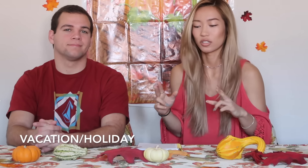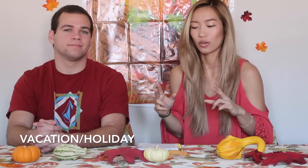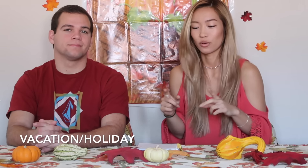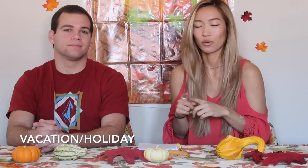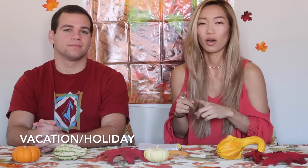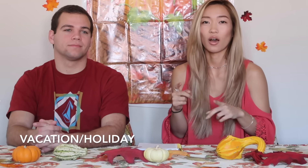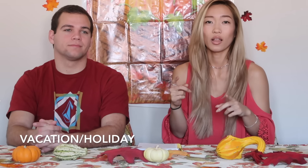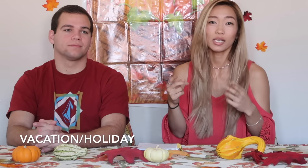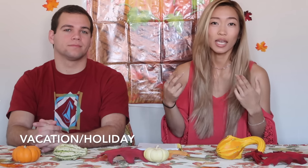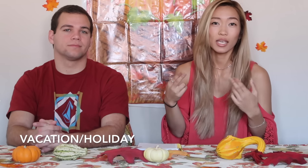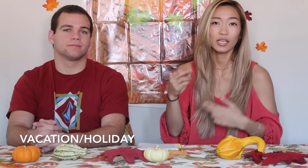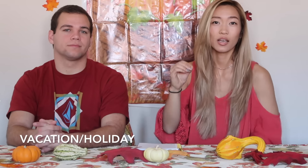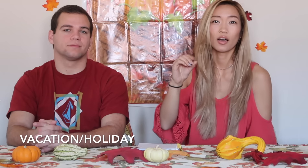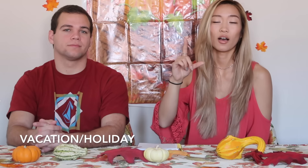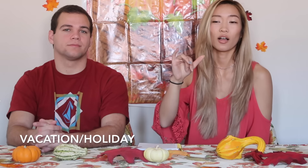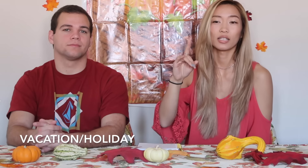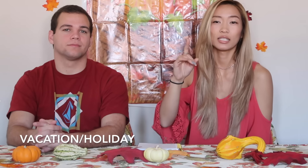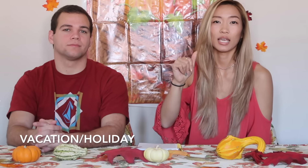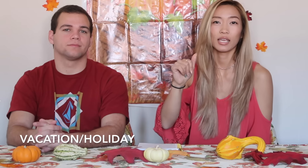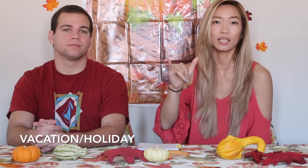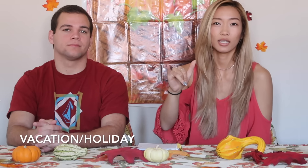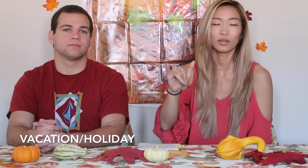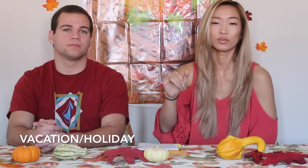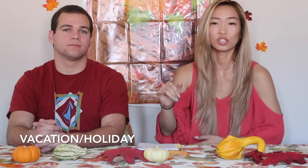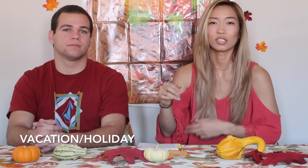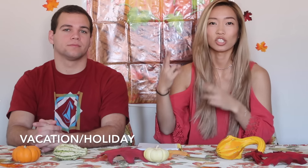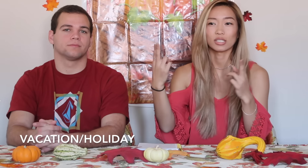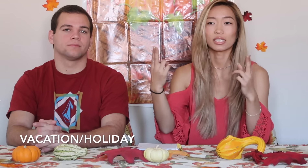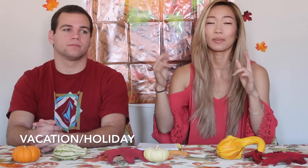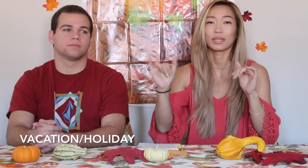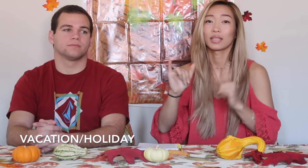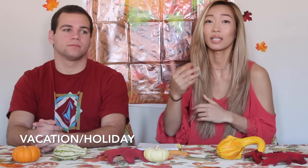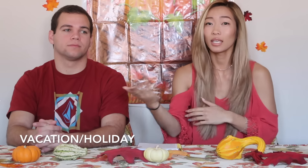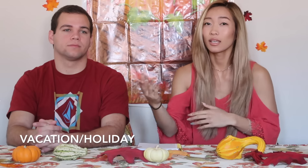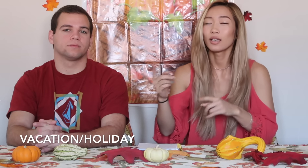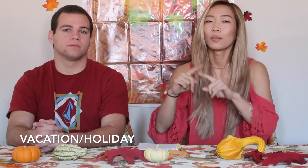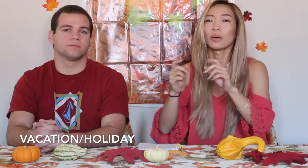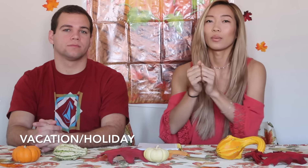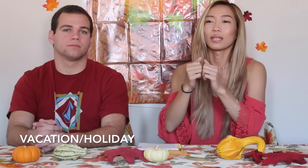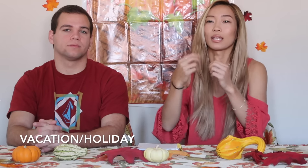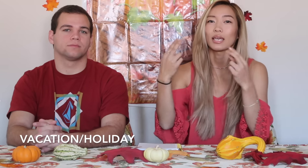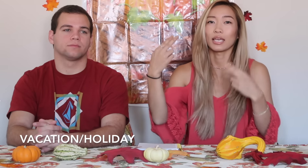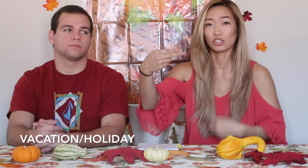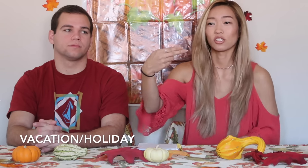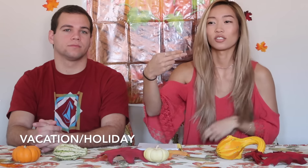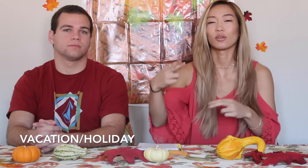There's also "Holiday" H-O-L-I-D-A-Y which is the same thing, but with h's